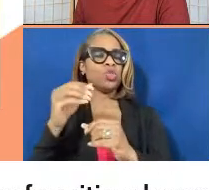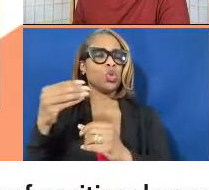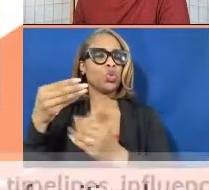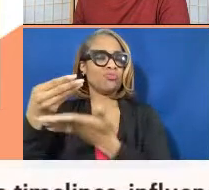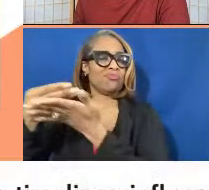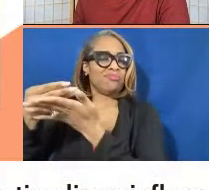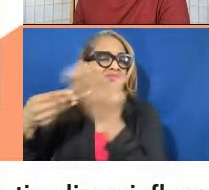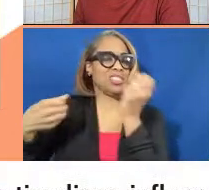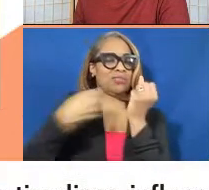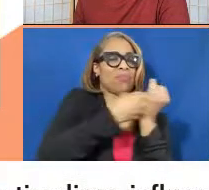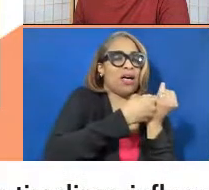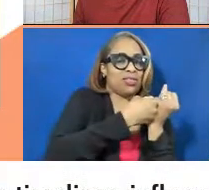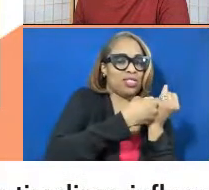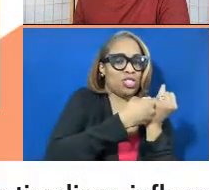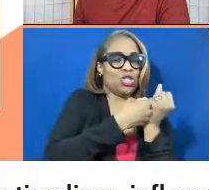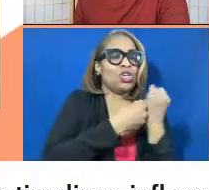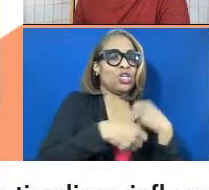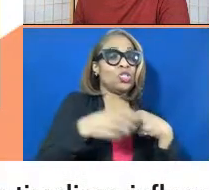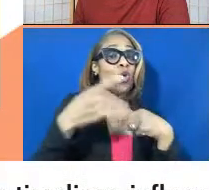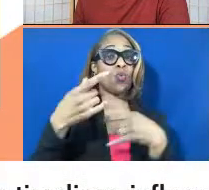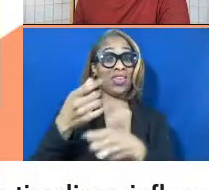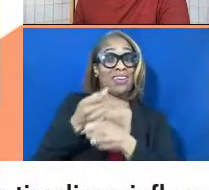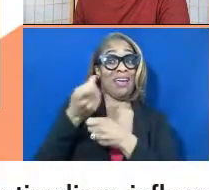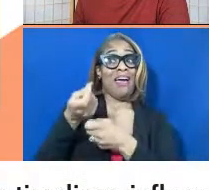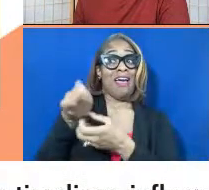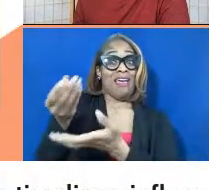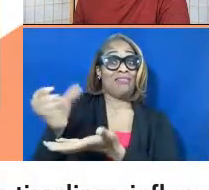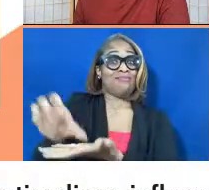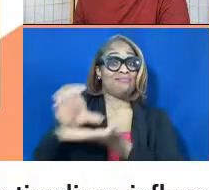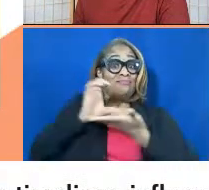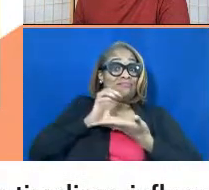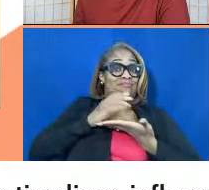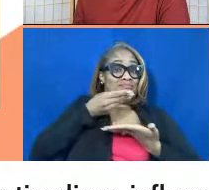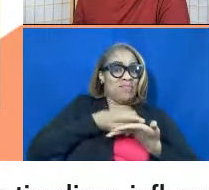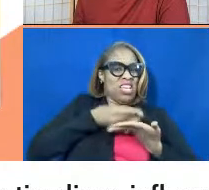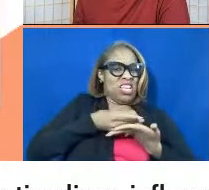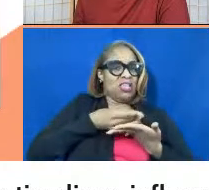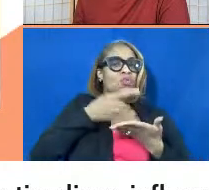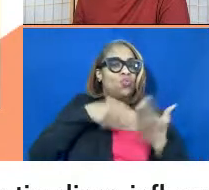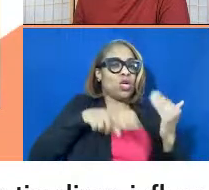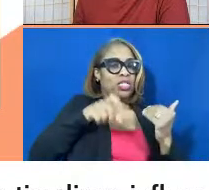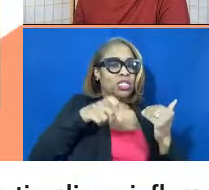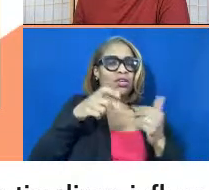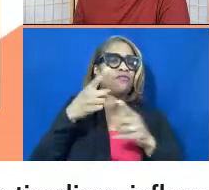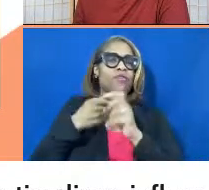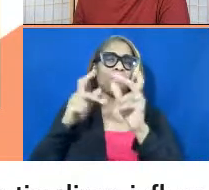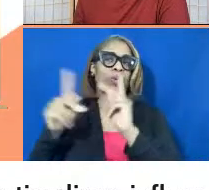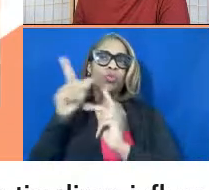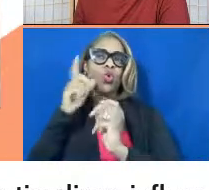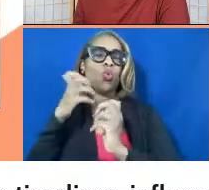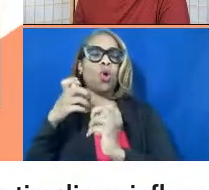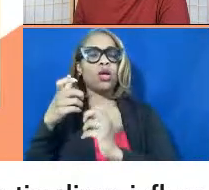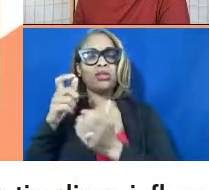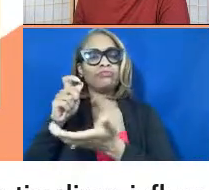We were able to receive the donations from donors who wanted a tax write-off without